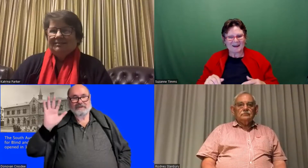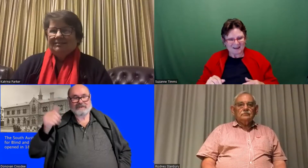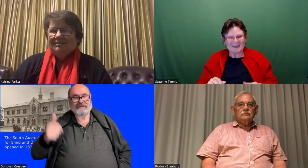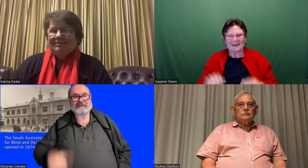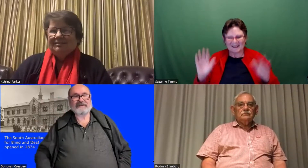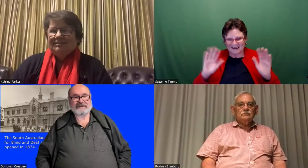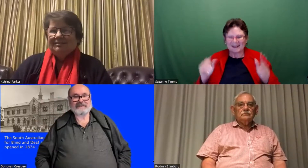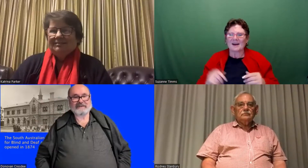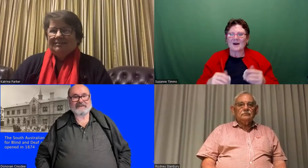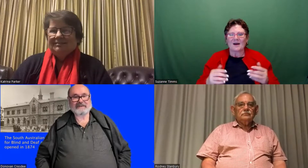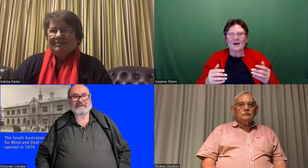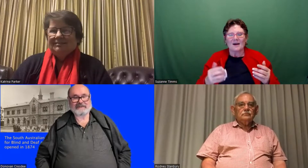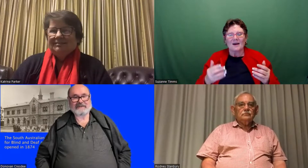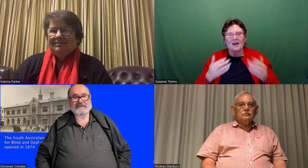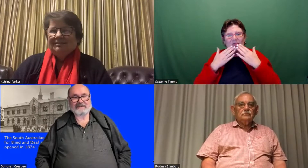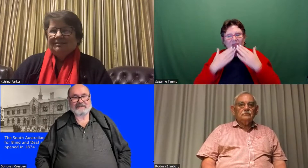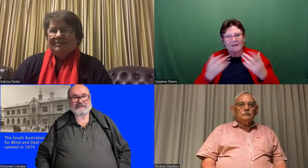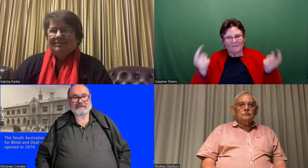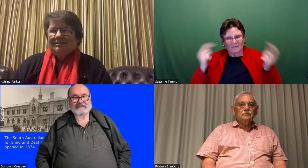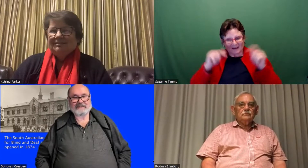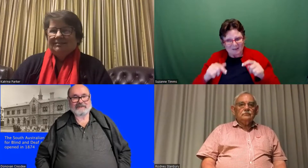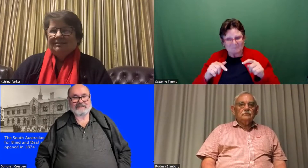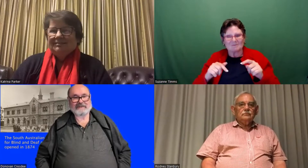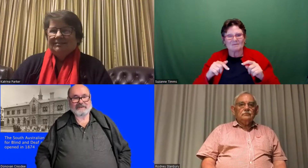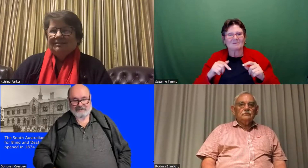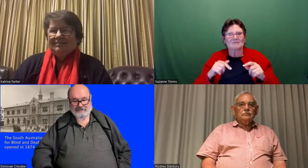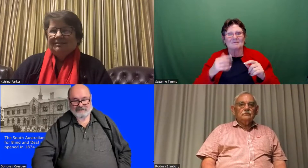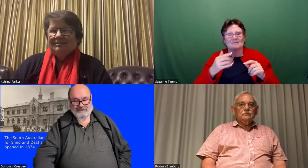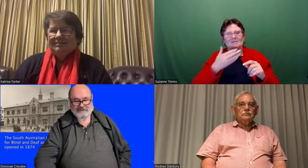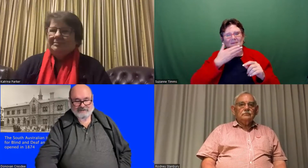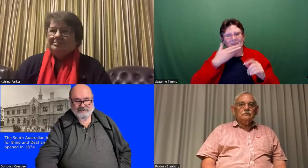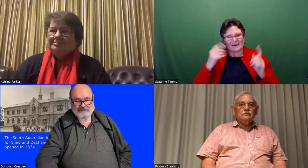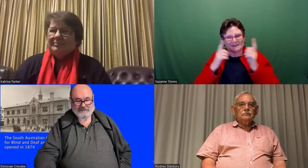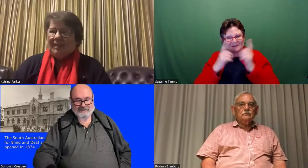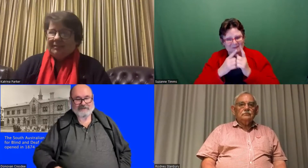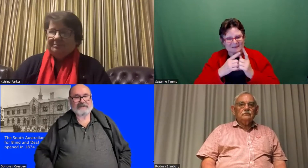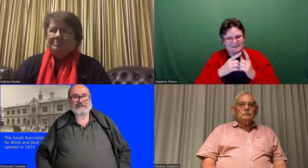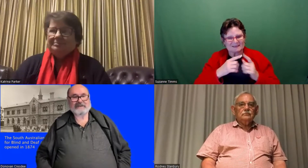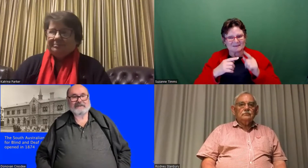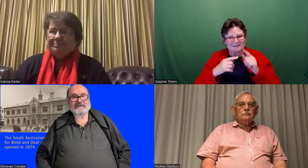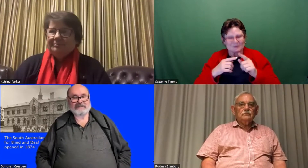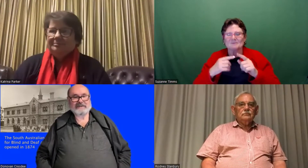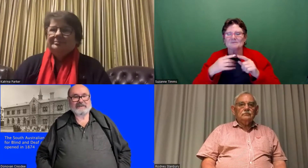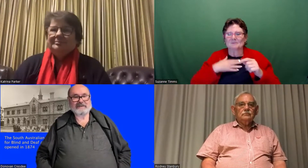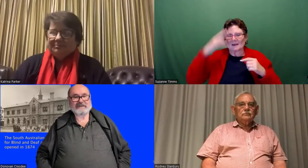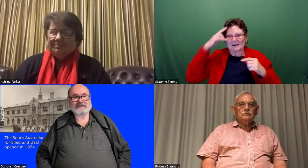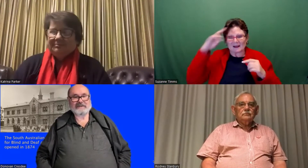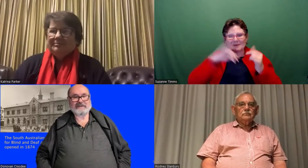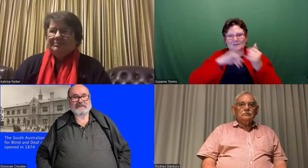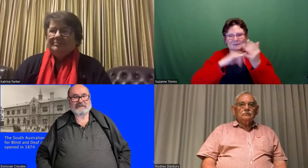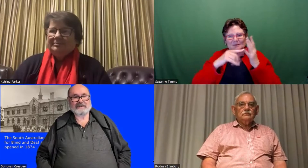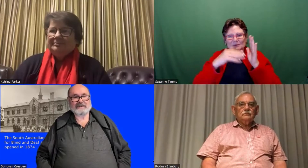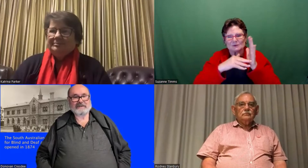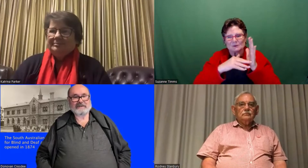Howdy, thank you so much for coming here tonight and lovely to meet you all. My